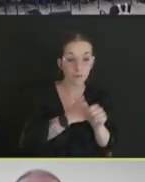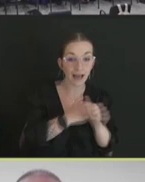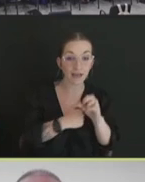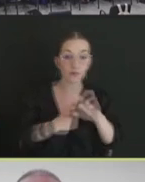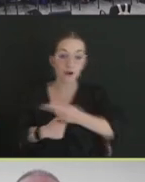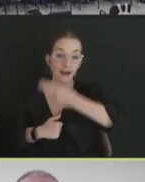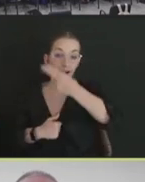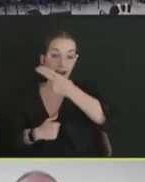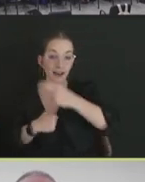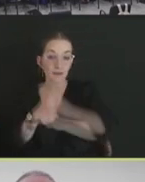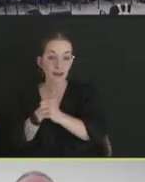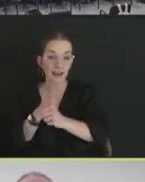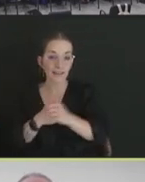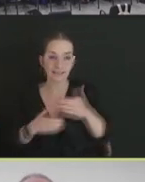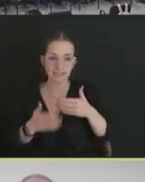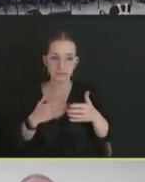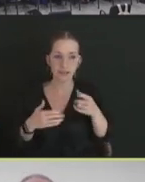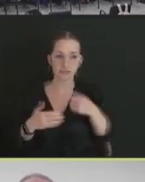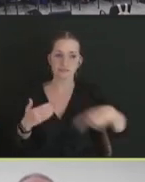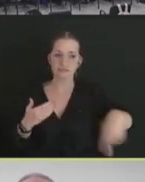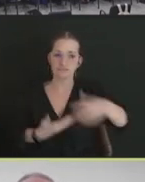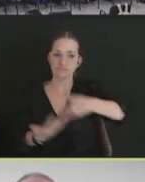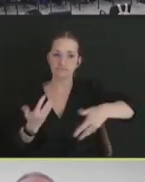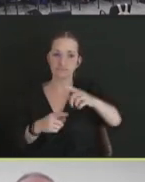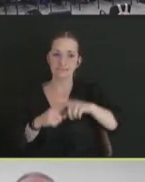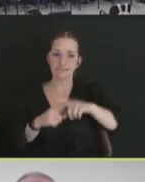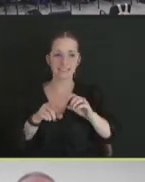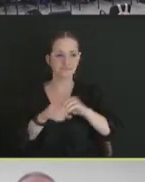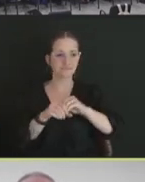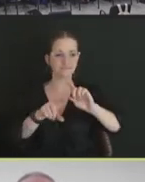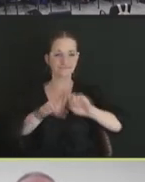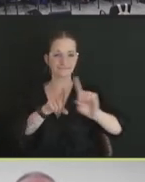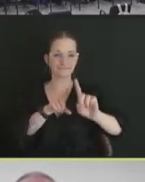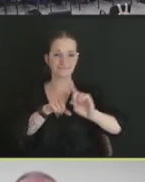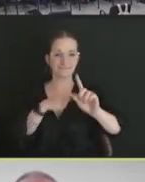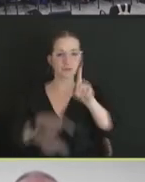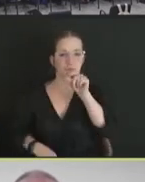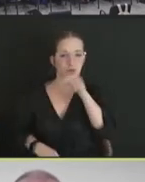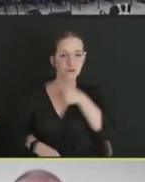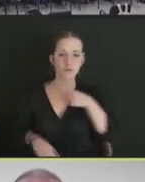shore birds, et cetera. And so, we often will -- we'll look and see what's out there.